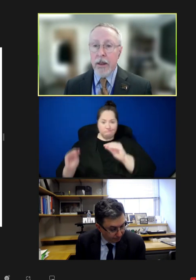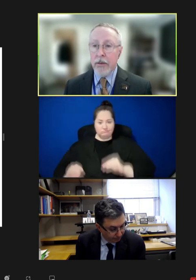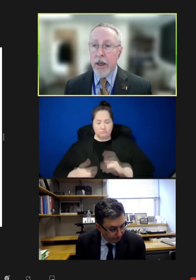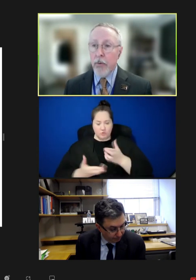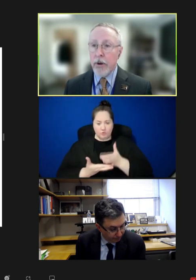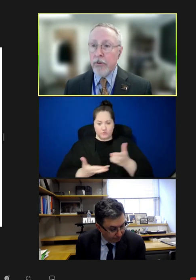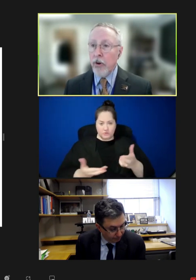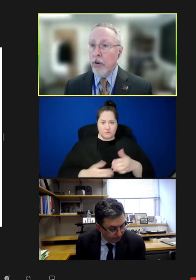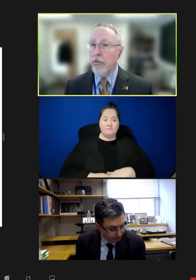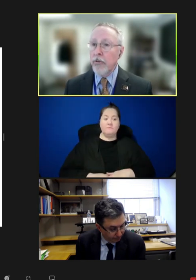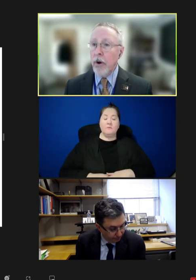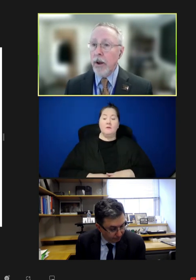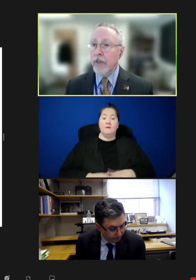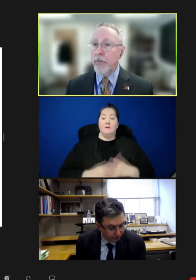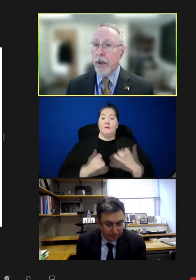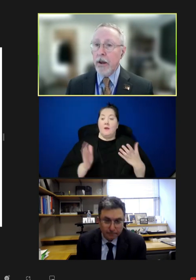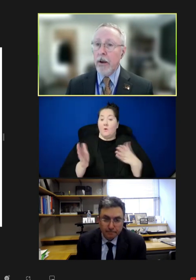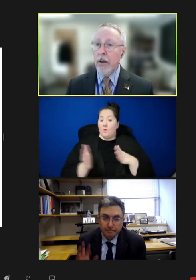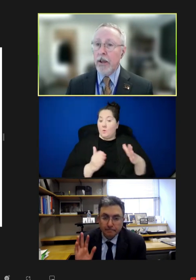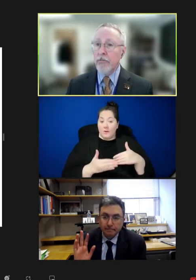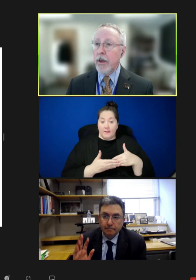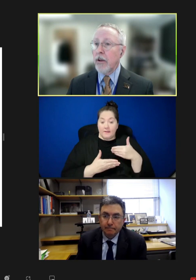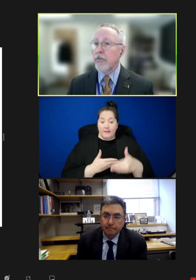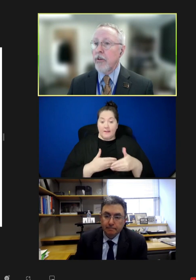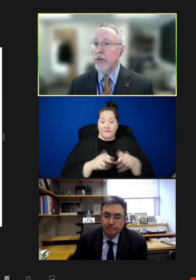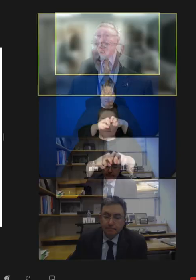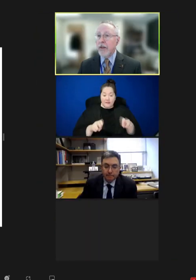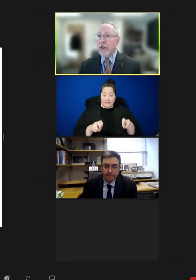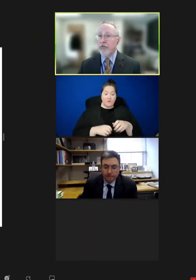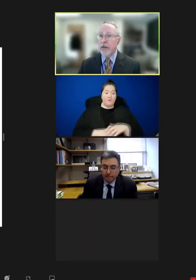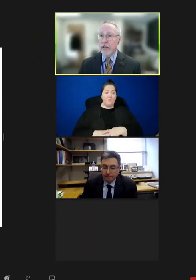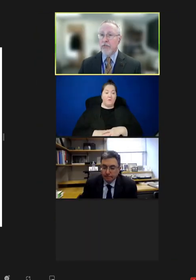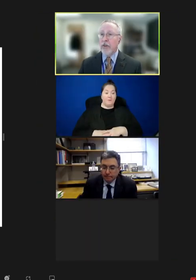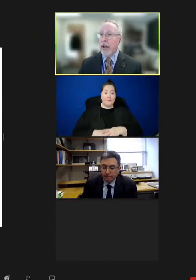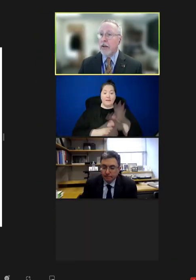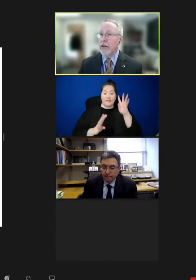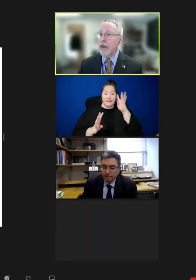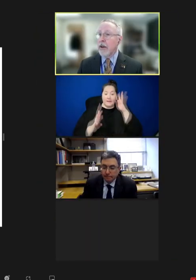But now I want to turn to our next panel. Our next panel is called Innovation Insight: